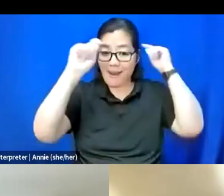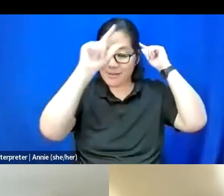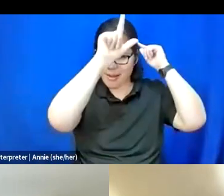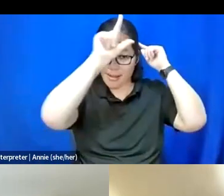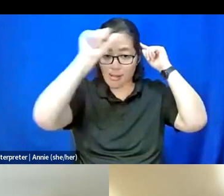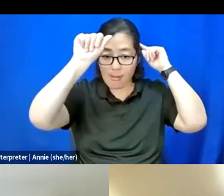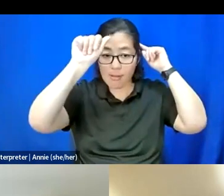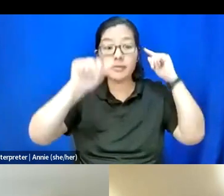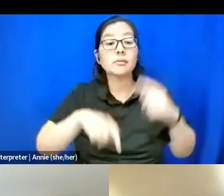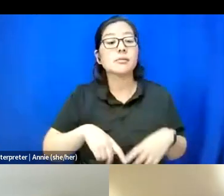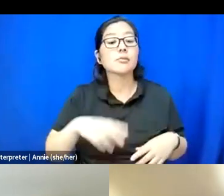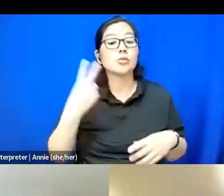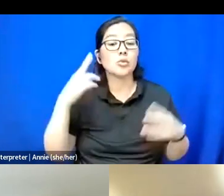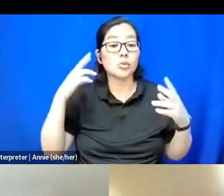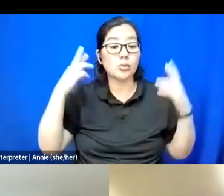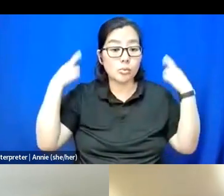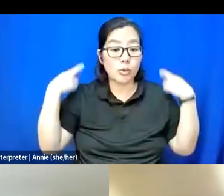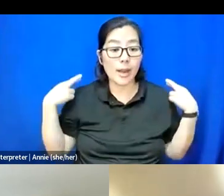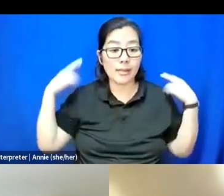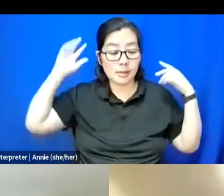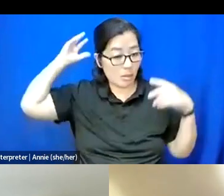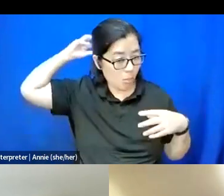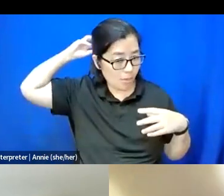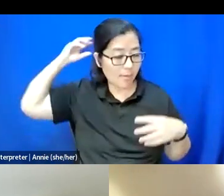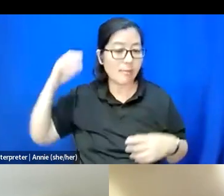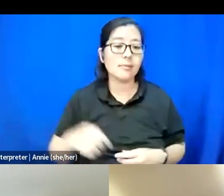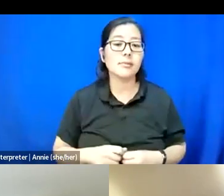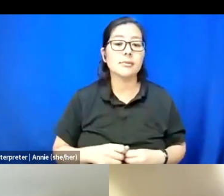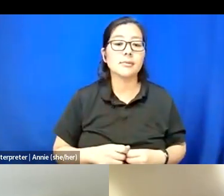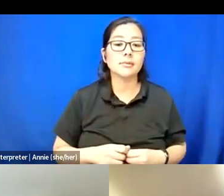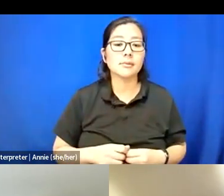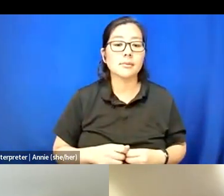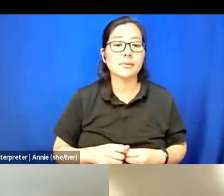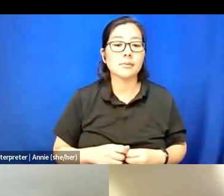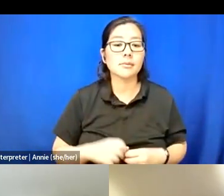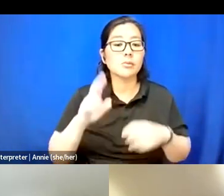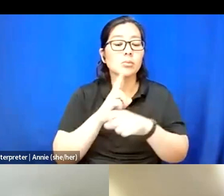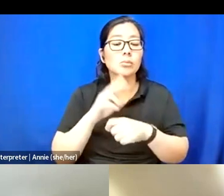I have two braids and a ponytail. I'm wearing pearl earrings.